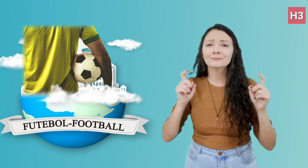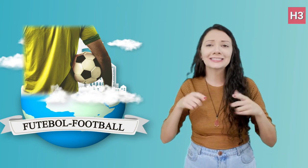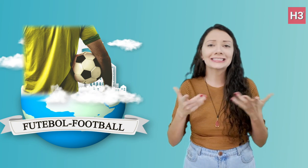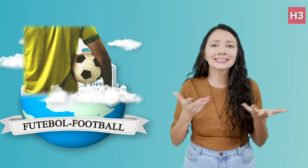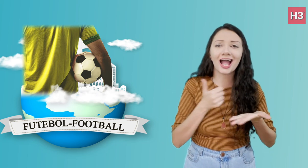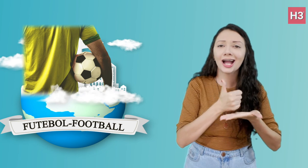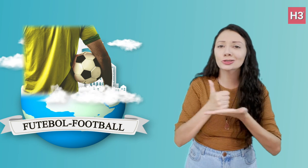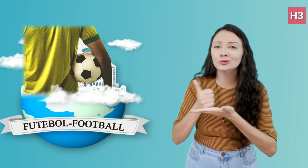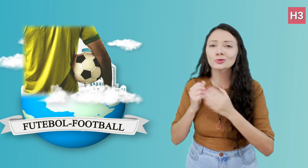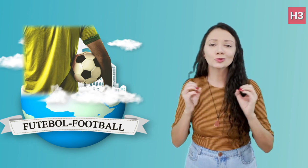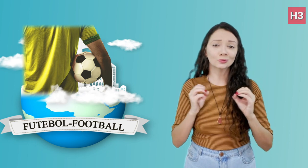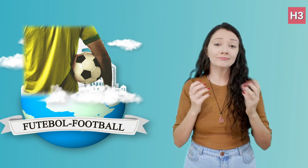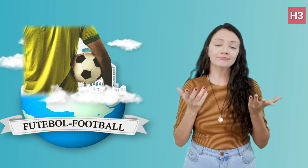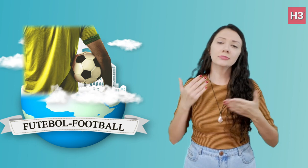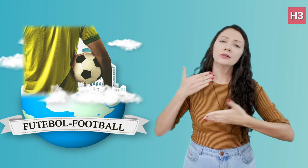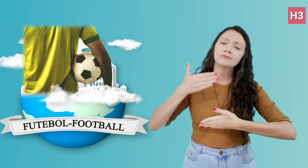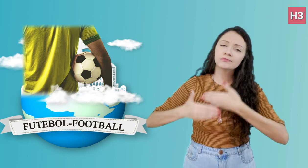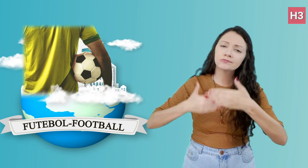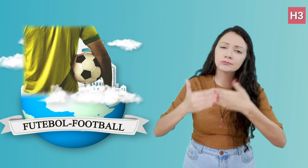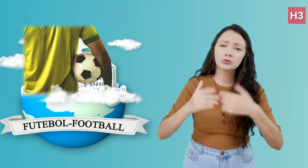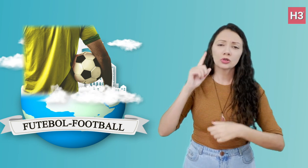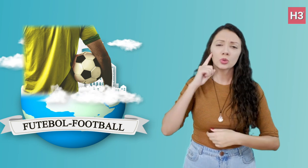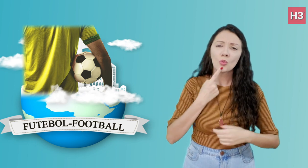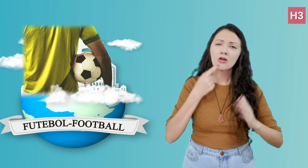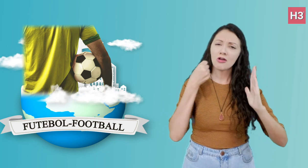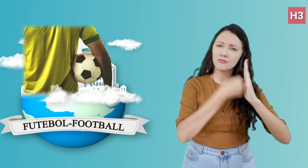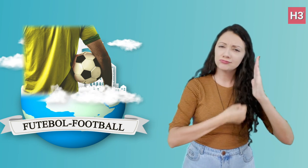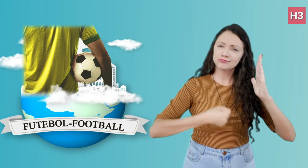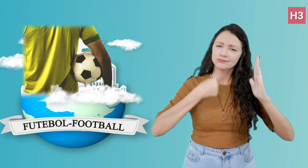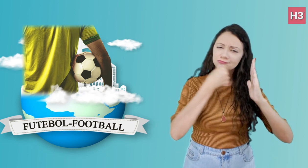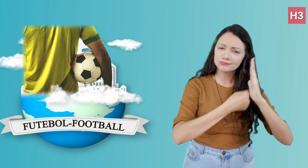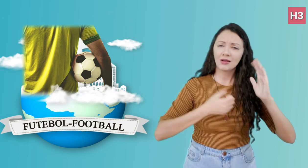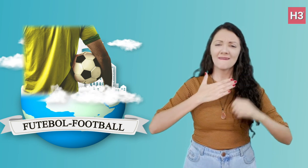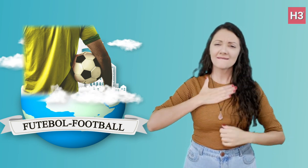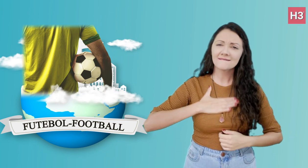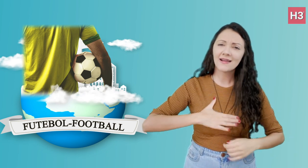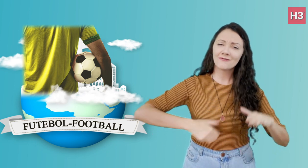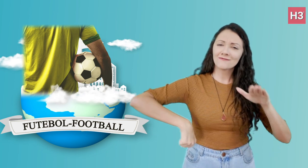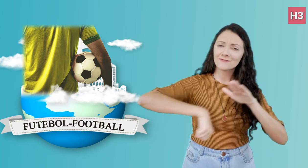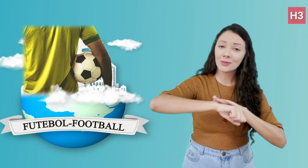do not get much support from the government